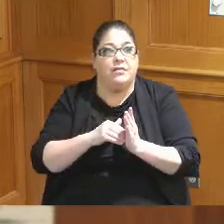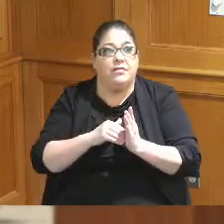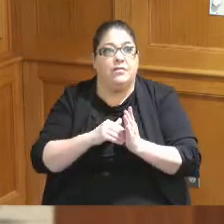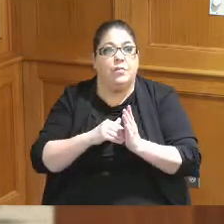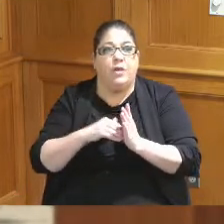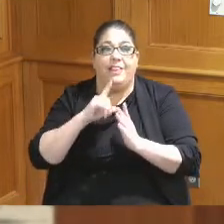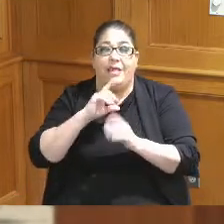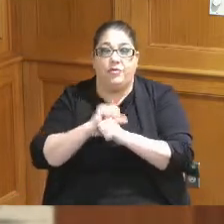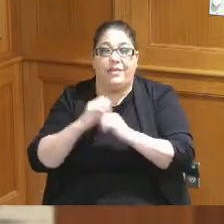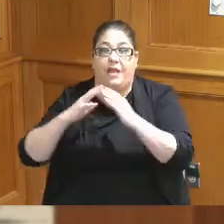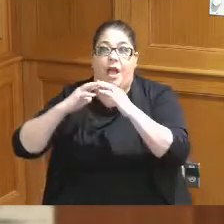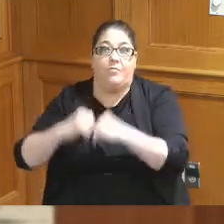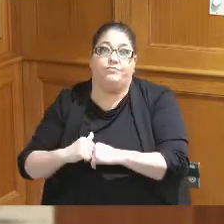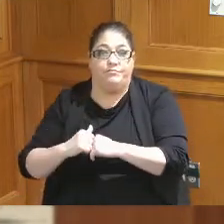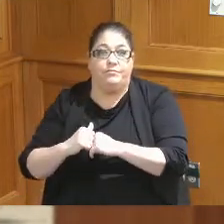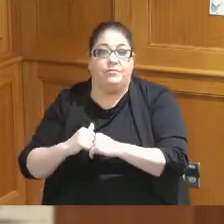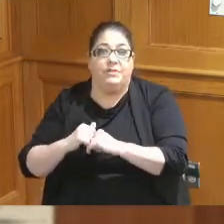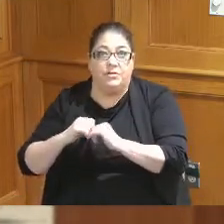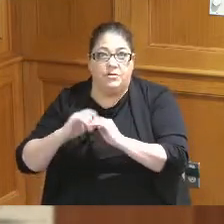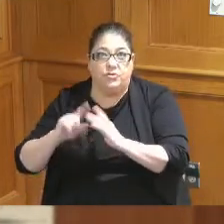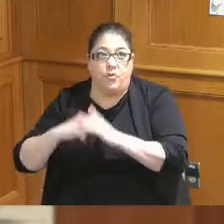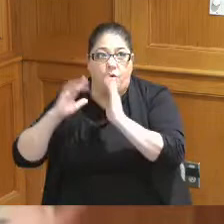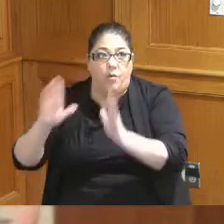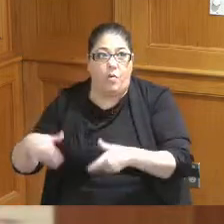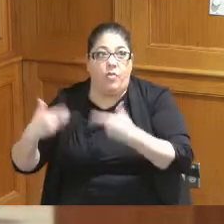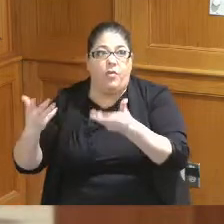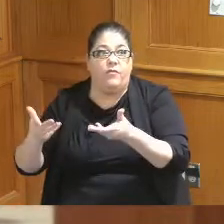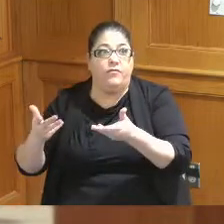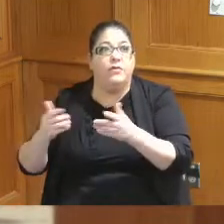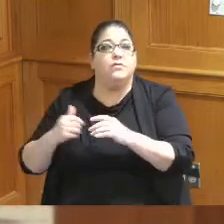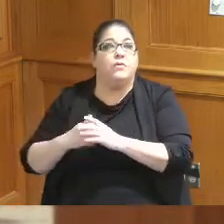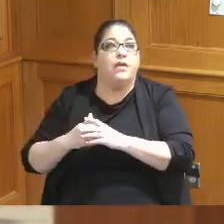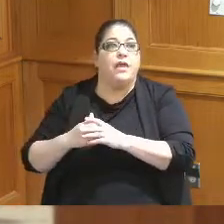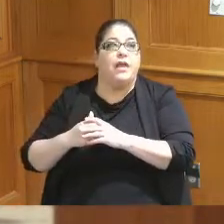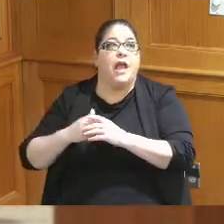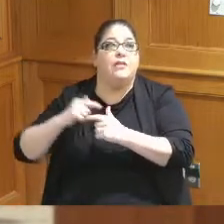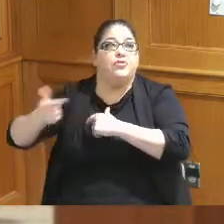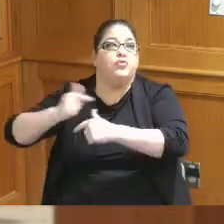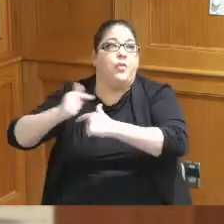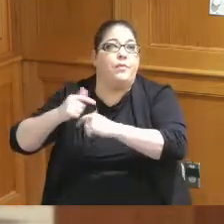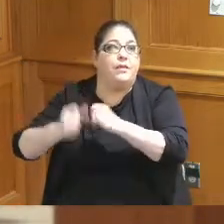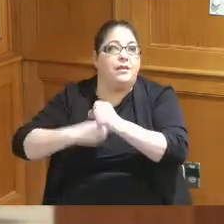down started over again so we had to go to other cities and swap them years and and I think Julie